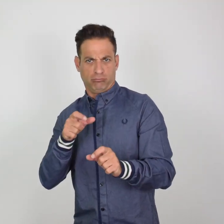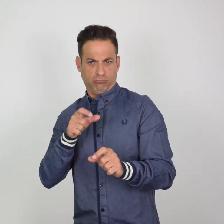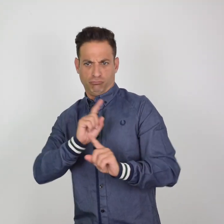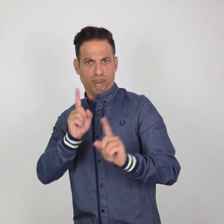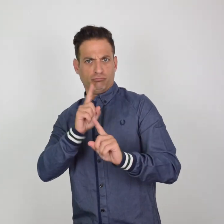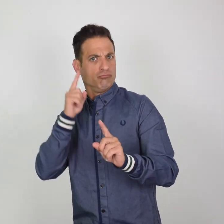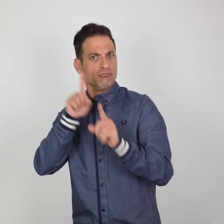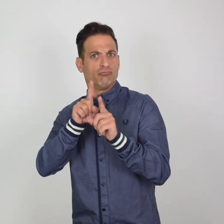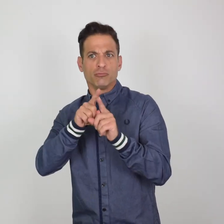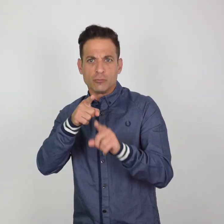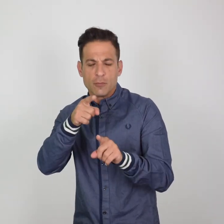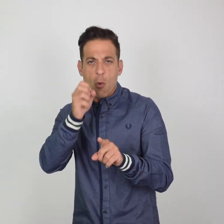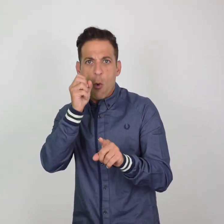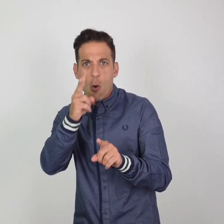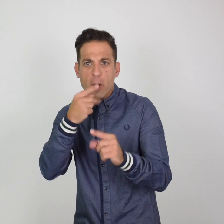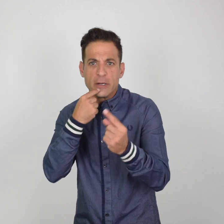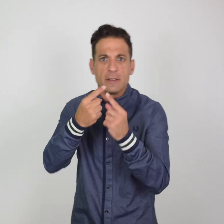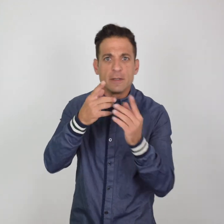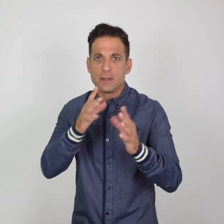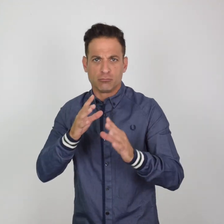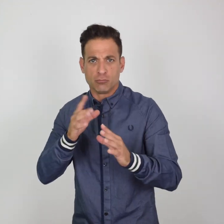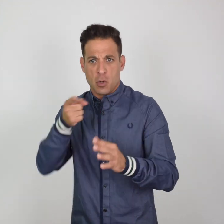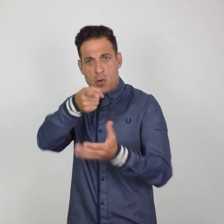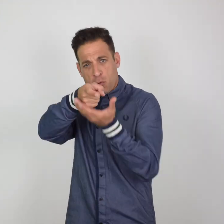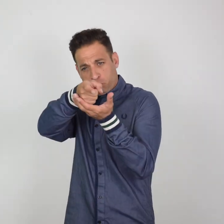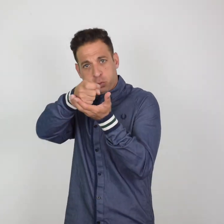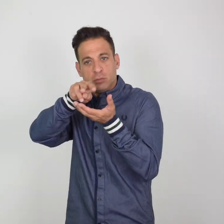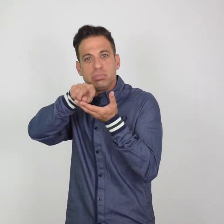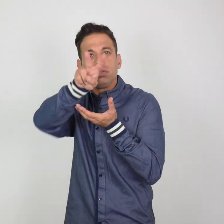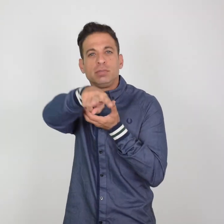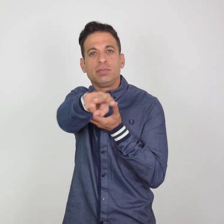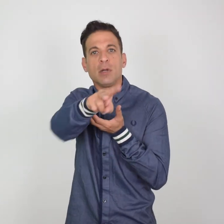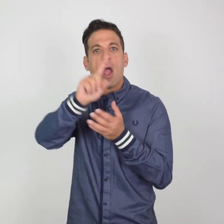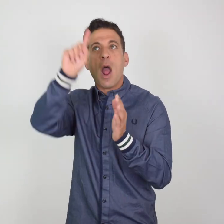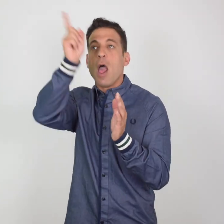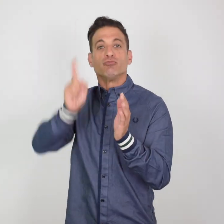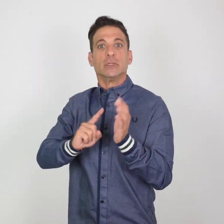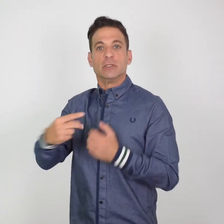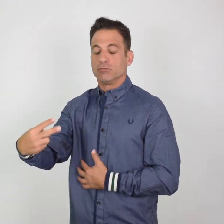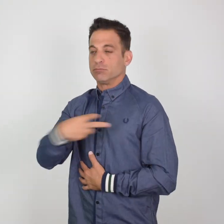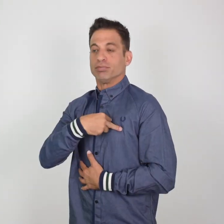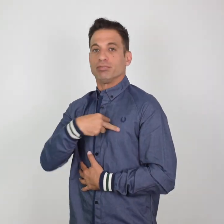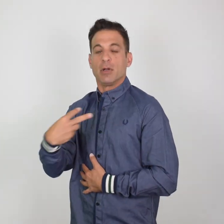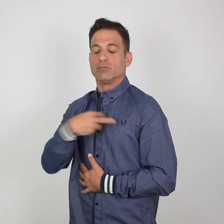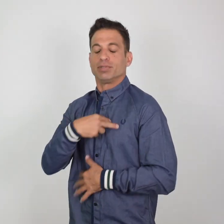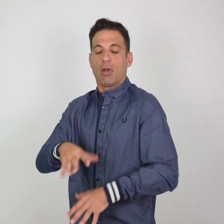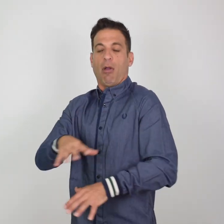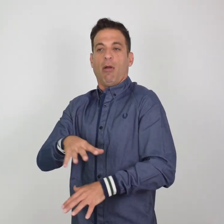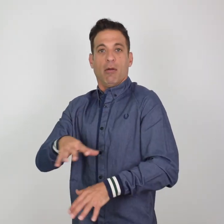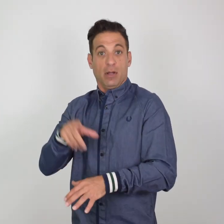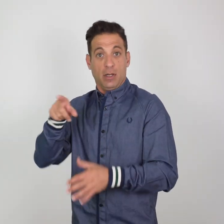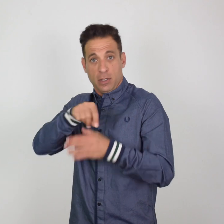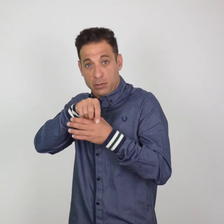to listen and tased John several times and kicked him until